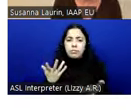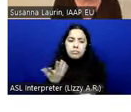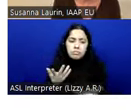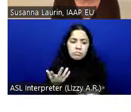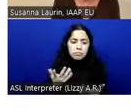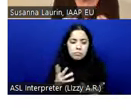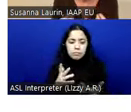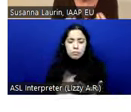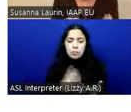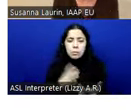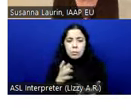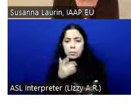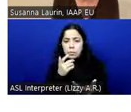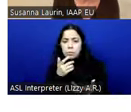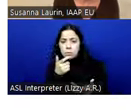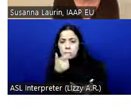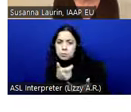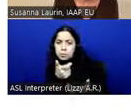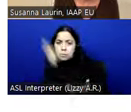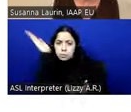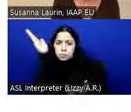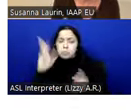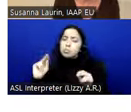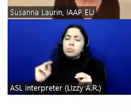I think. We get to understand what the members need from us and the members